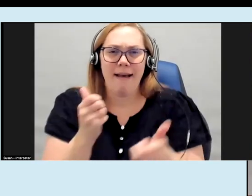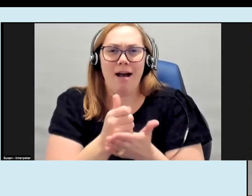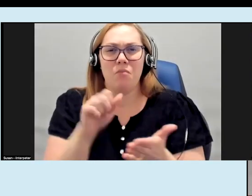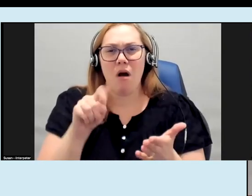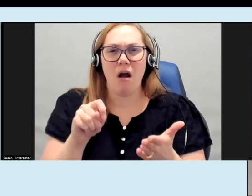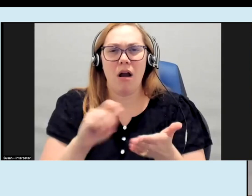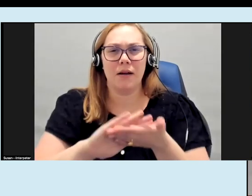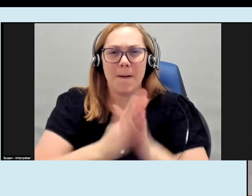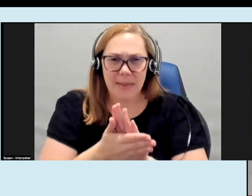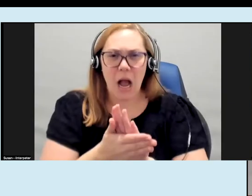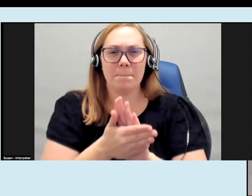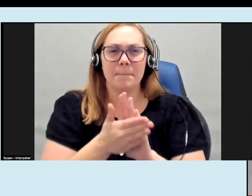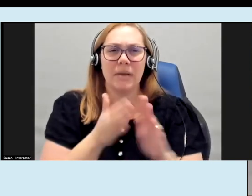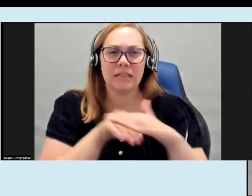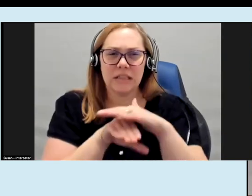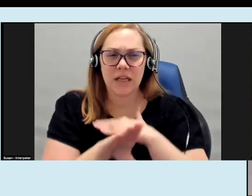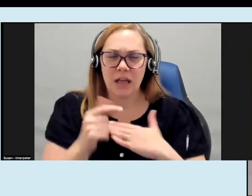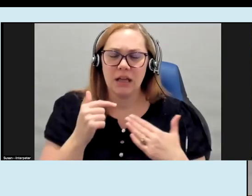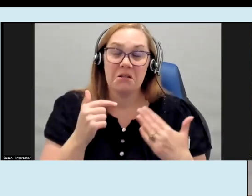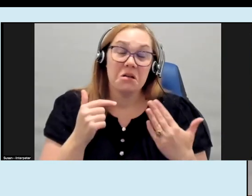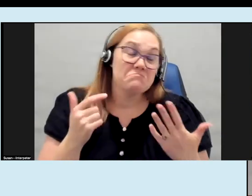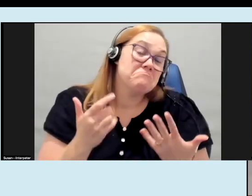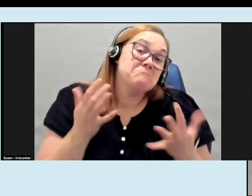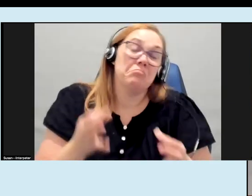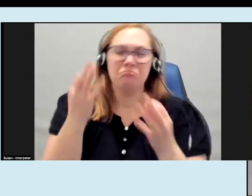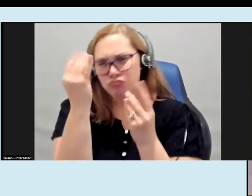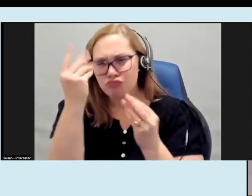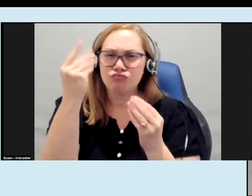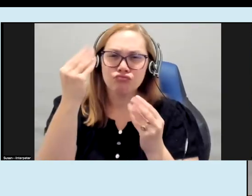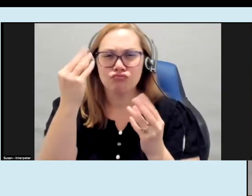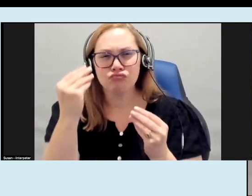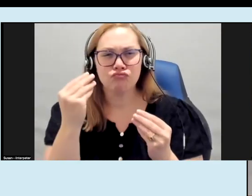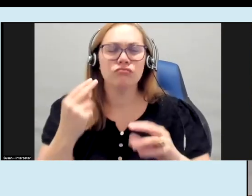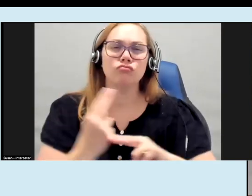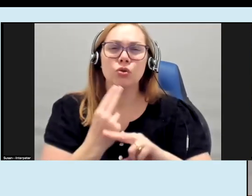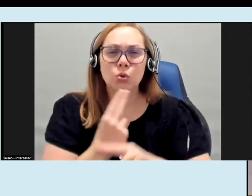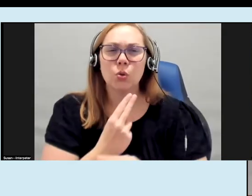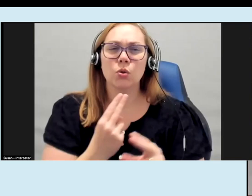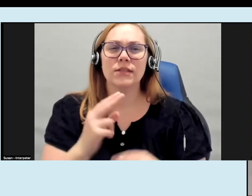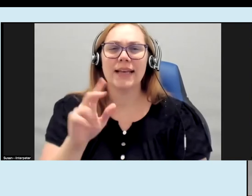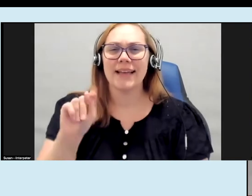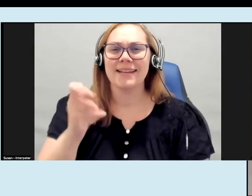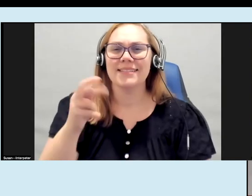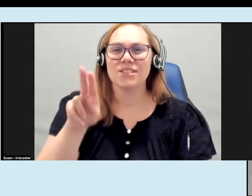I just started brainstorming and thinking about um using something with texture as the actual art